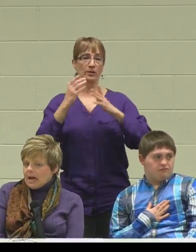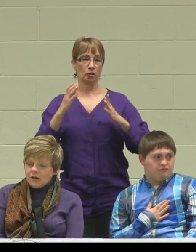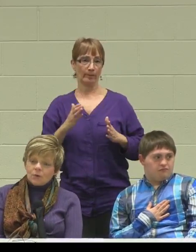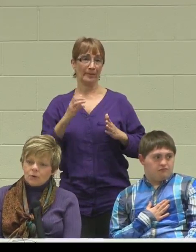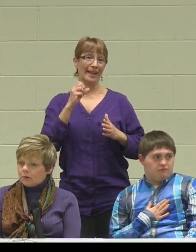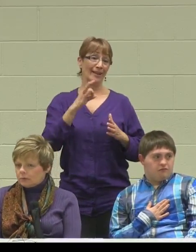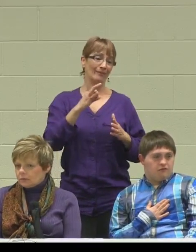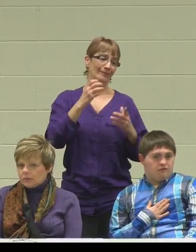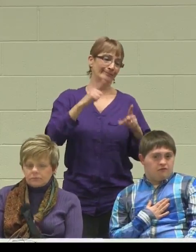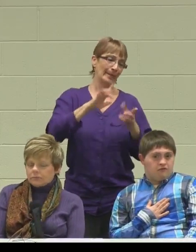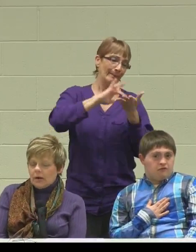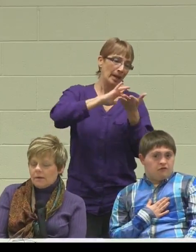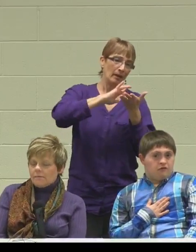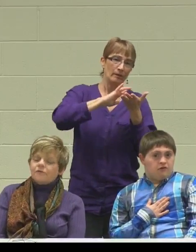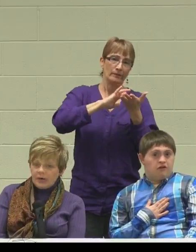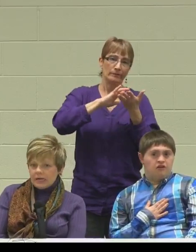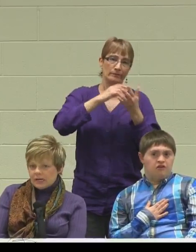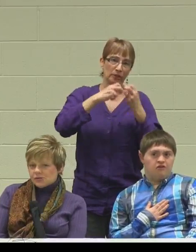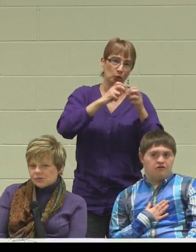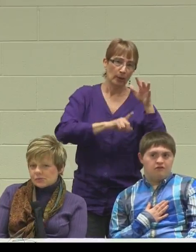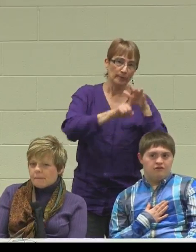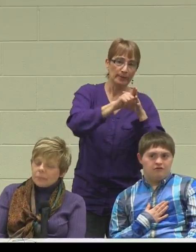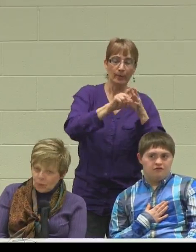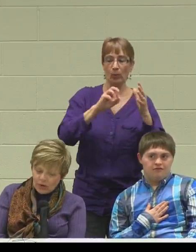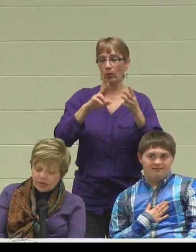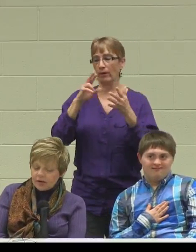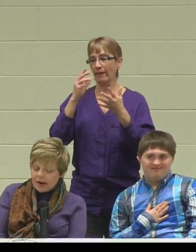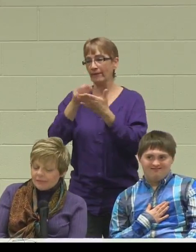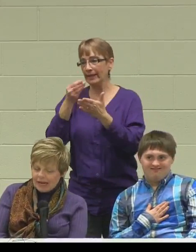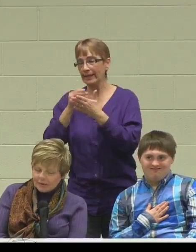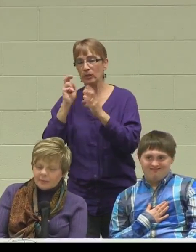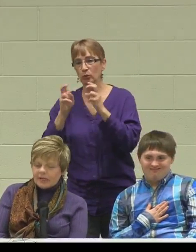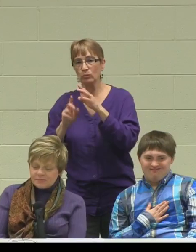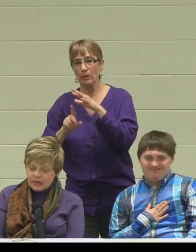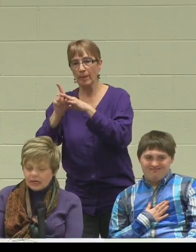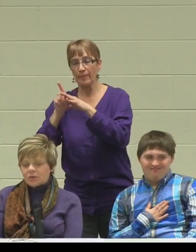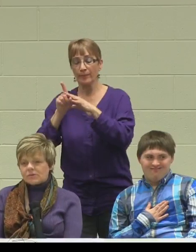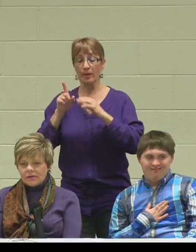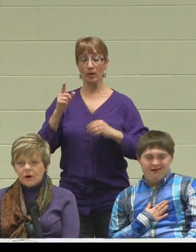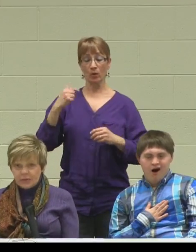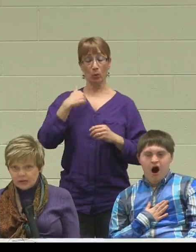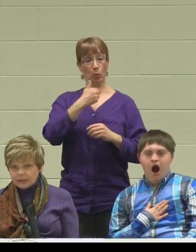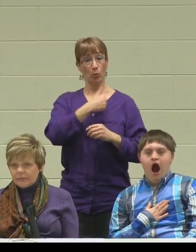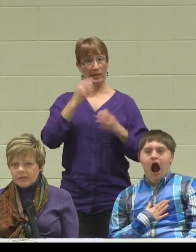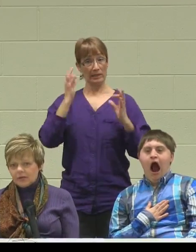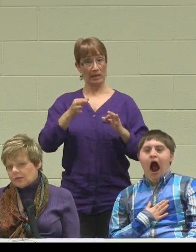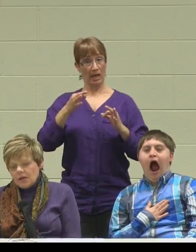and/or funding issues. We ended up having to have it, because Medicaid was going to appeal something,